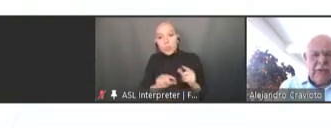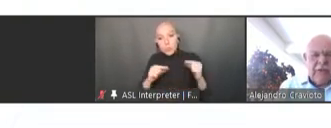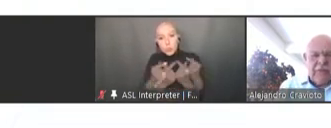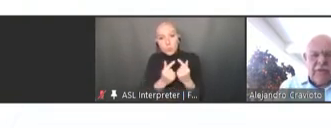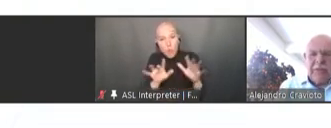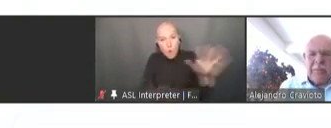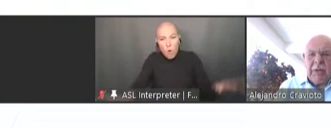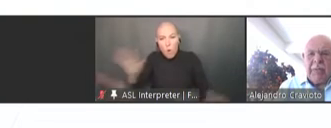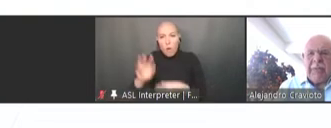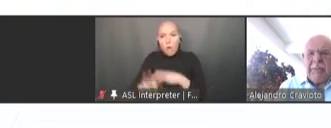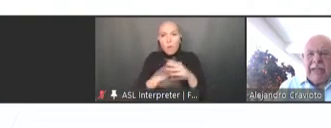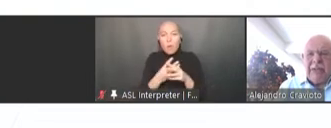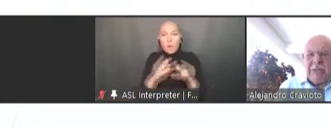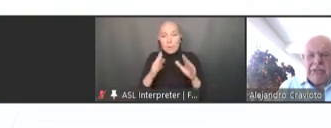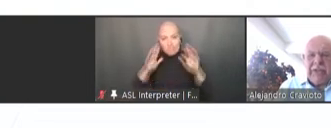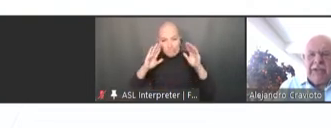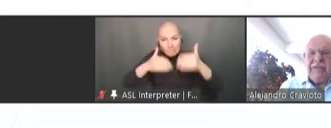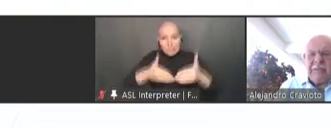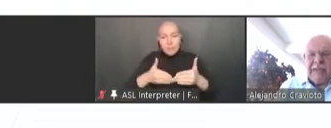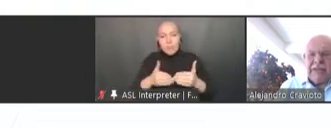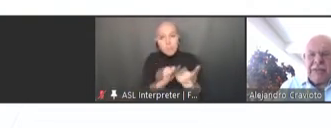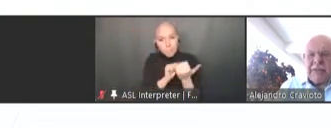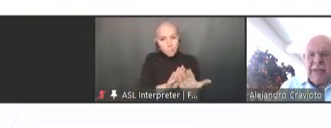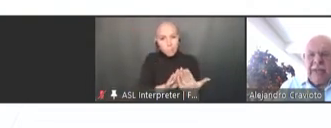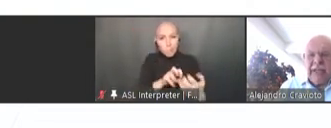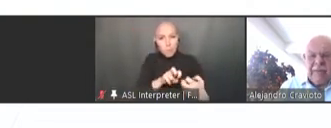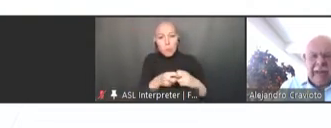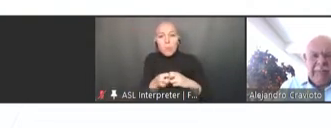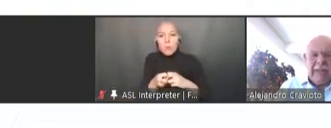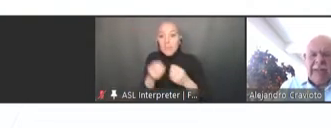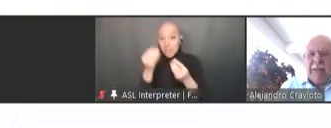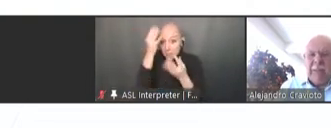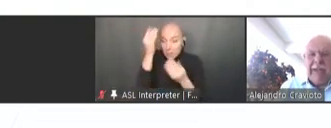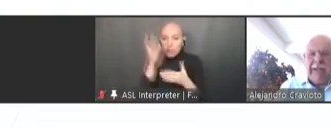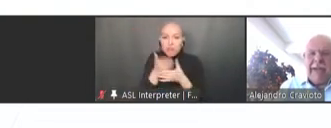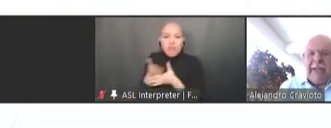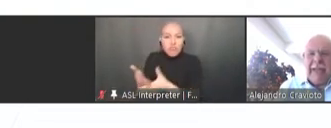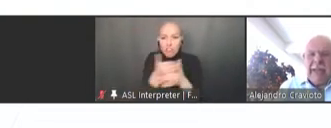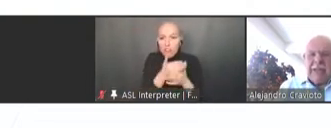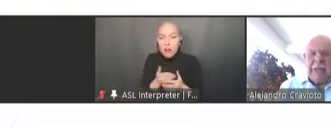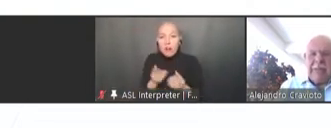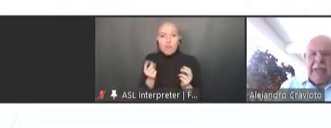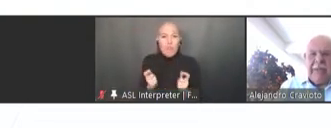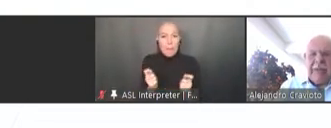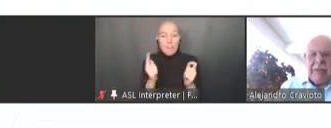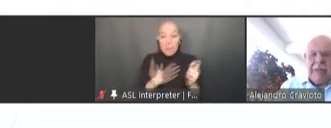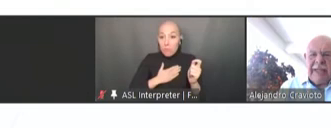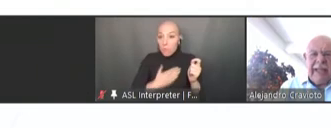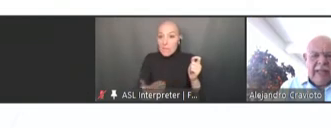confront the problem and to share information rapidly and willingly to be able to then have